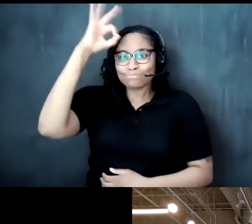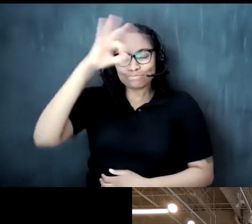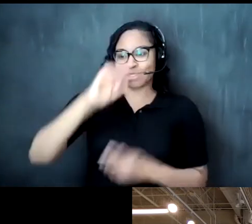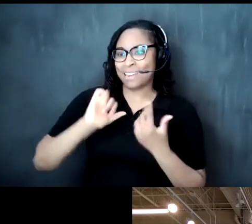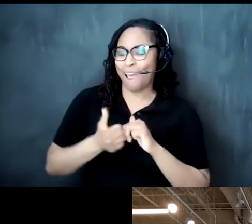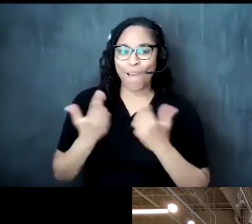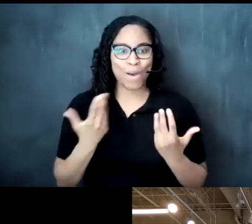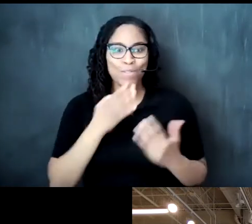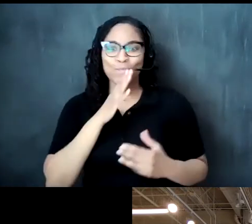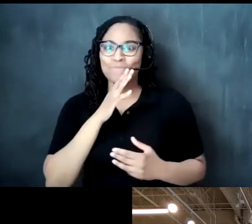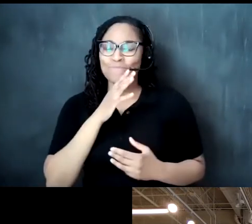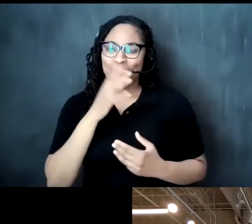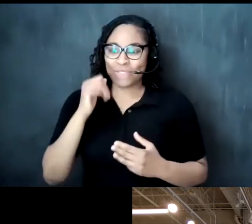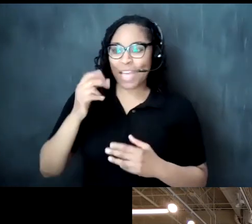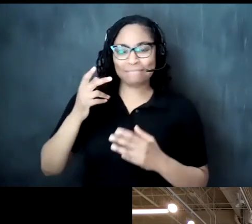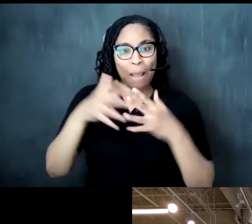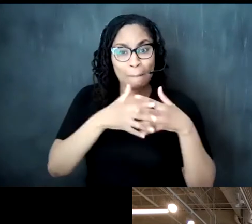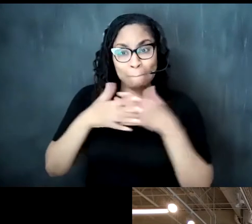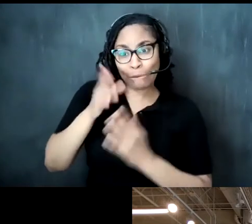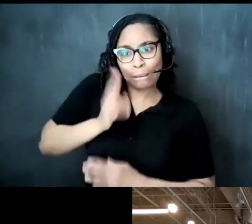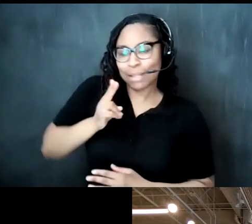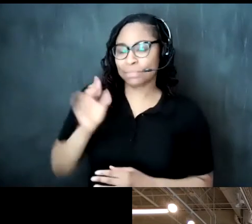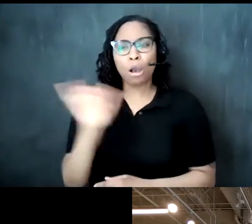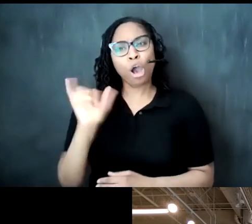in american history not just black history but just american history as well